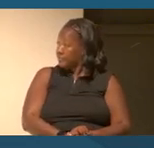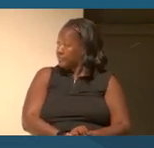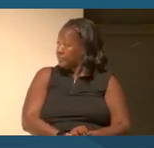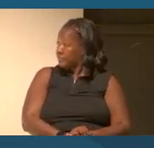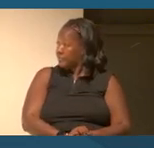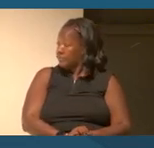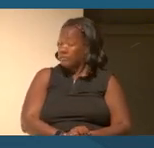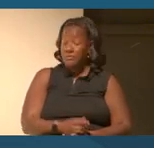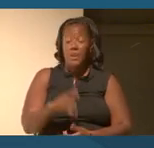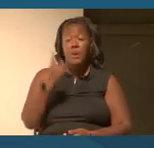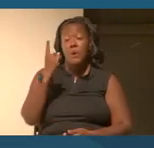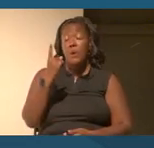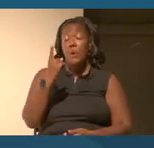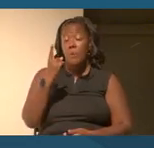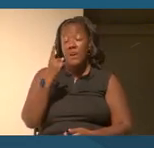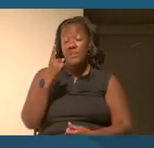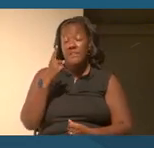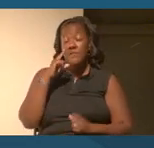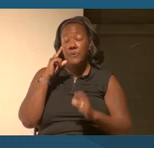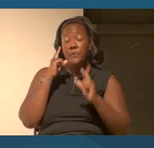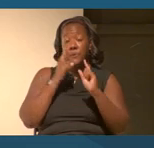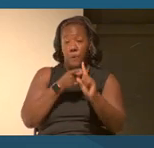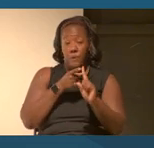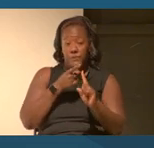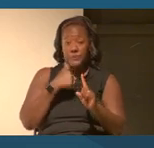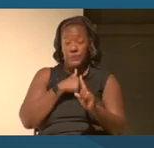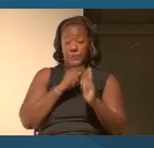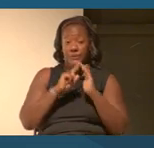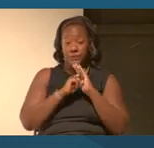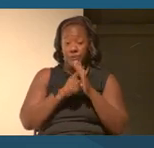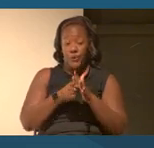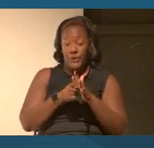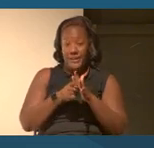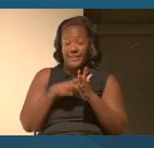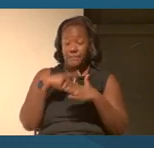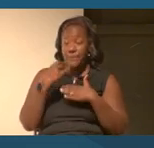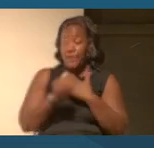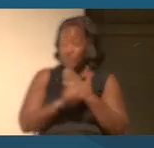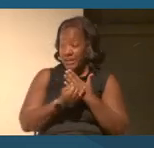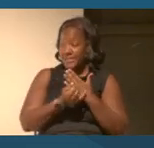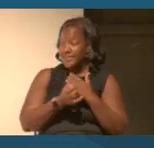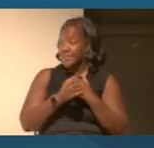I think one of the primary goals was as we began this project and this initiative, as